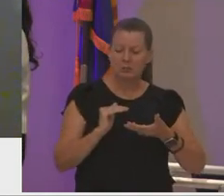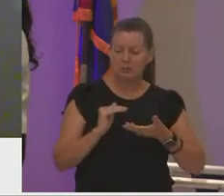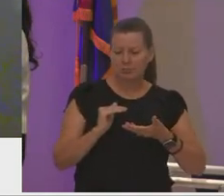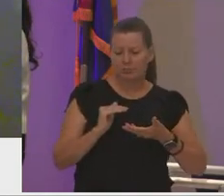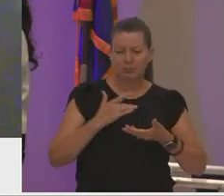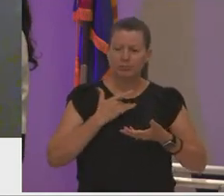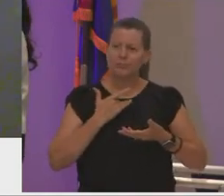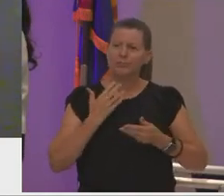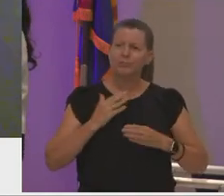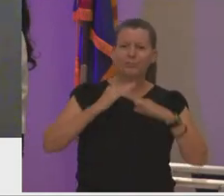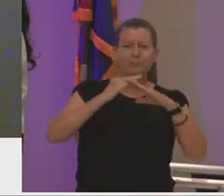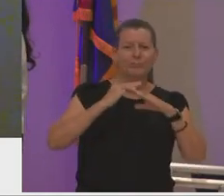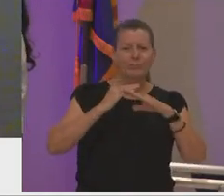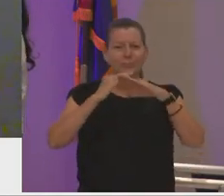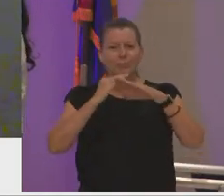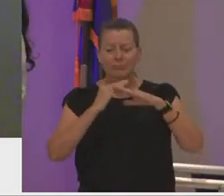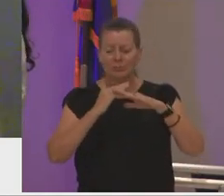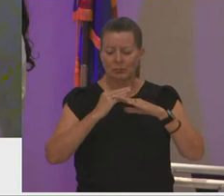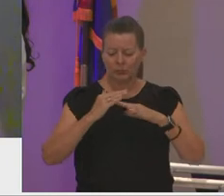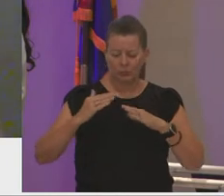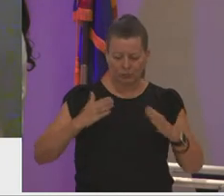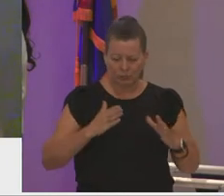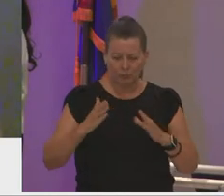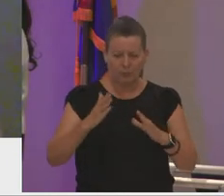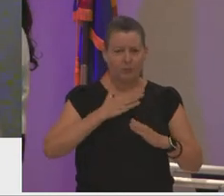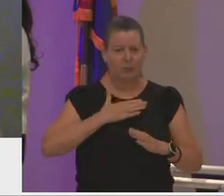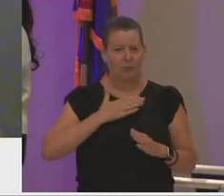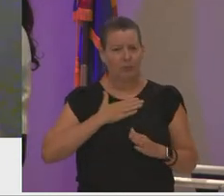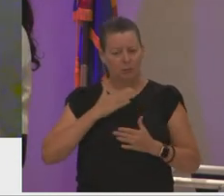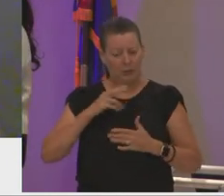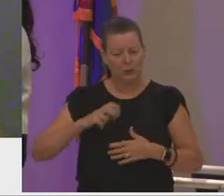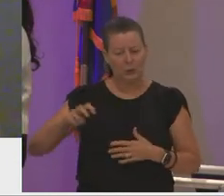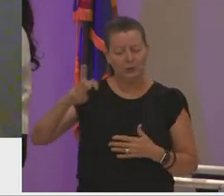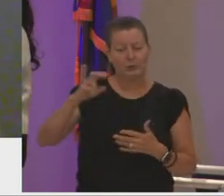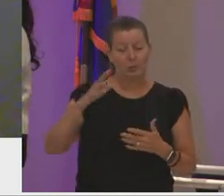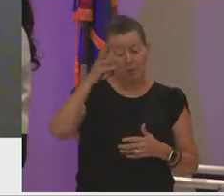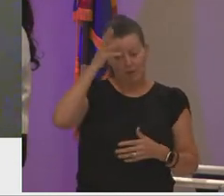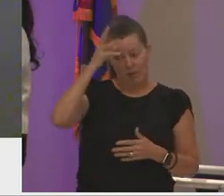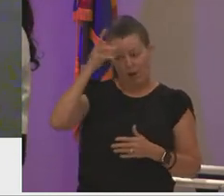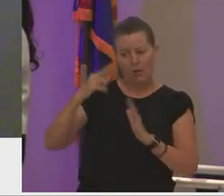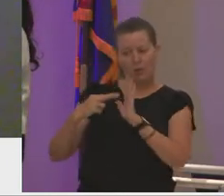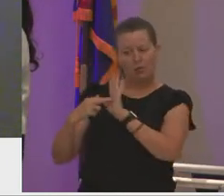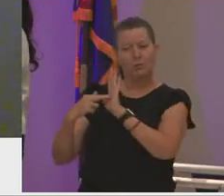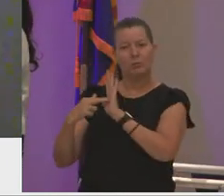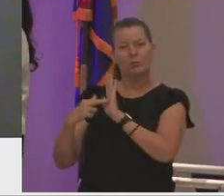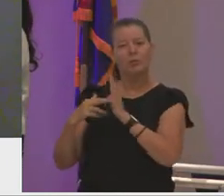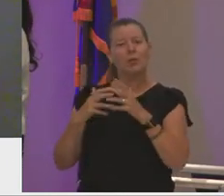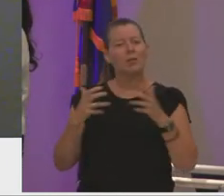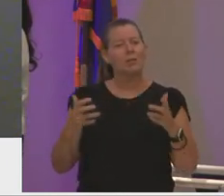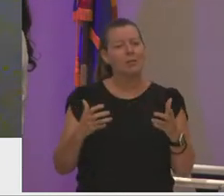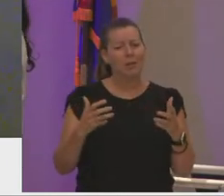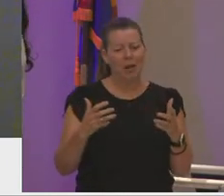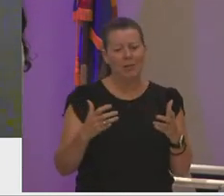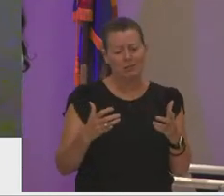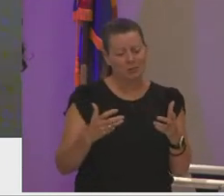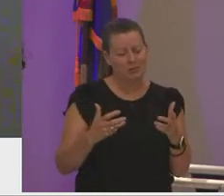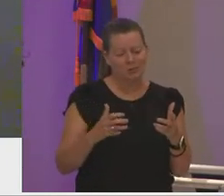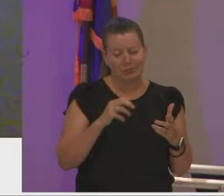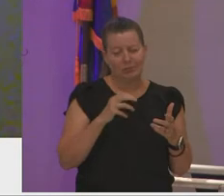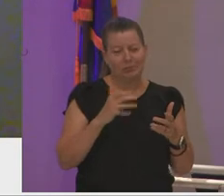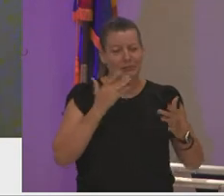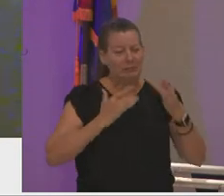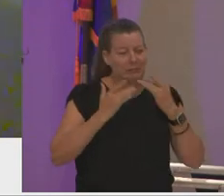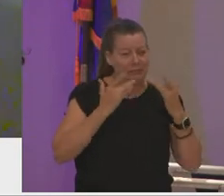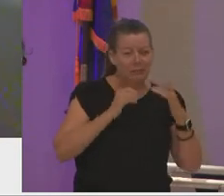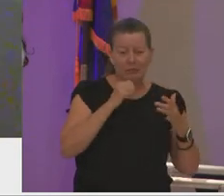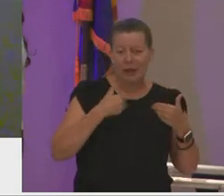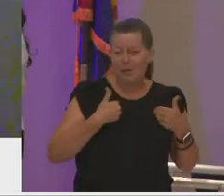along my path my father served as representation that a lot of society lacks today in high school i